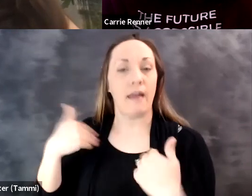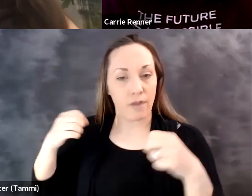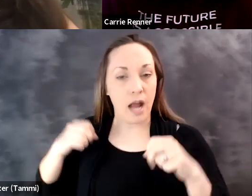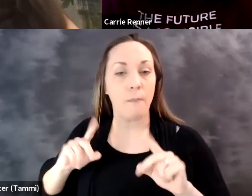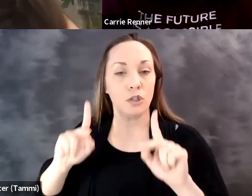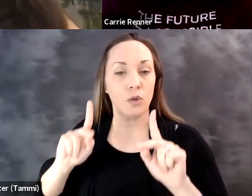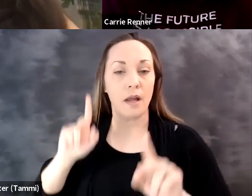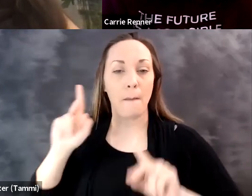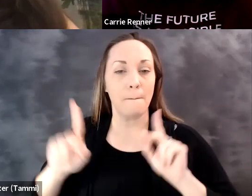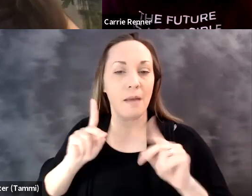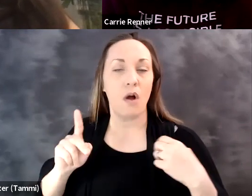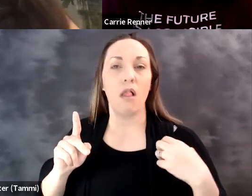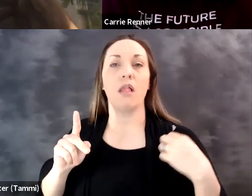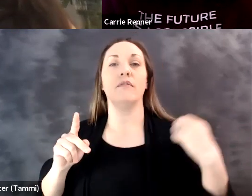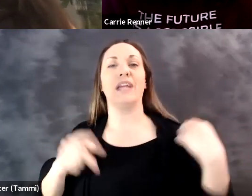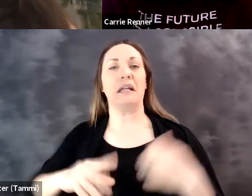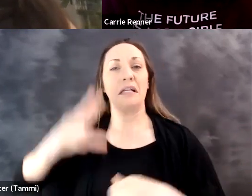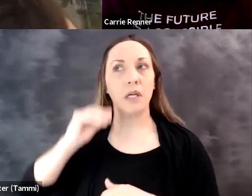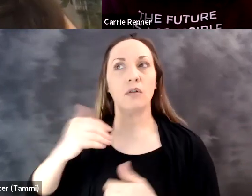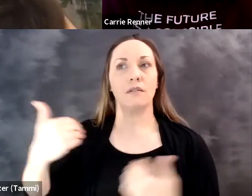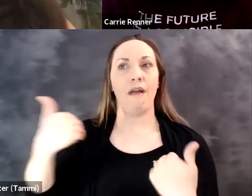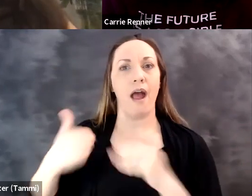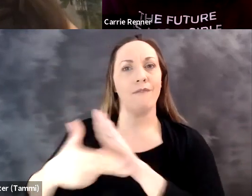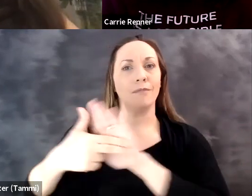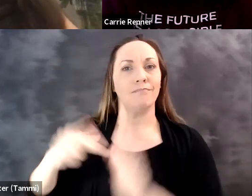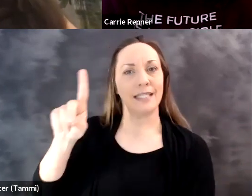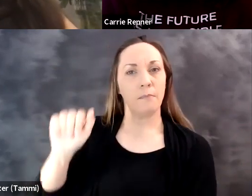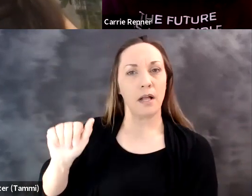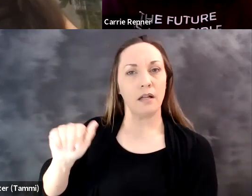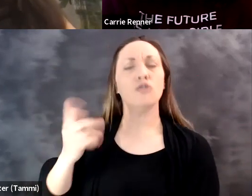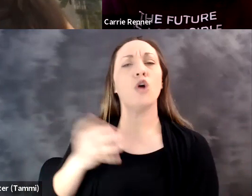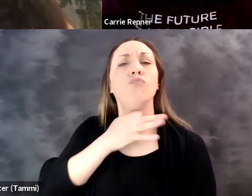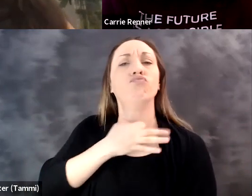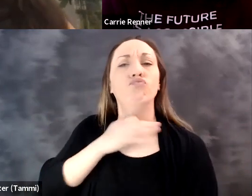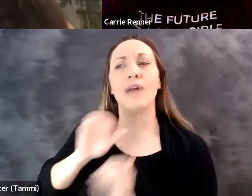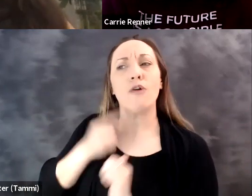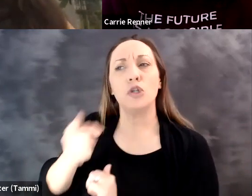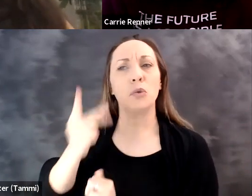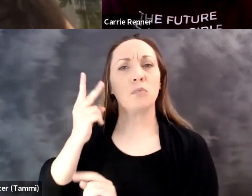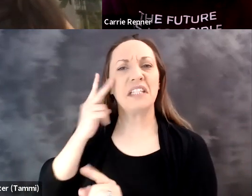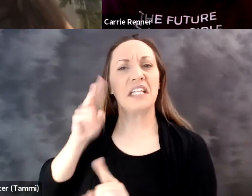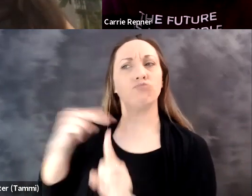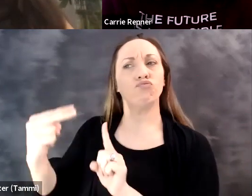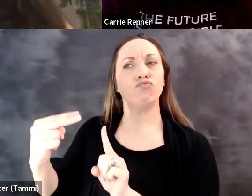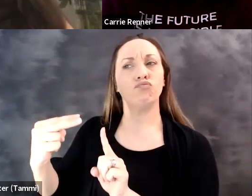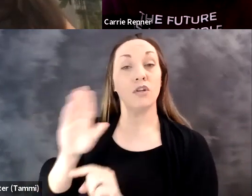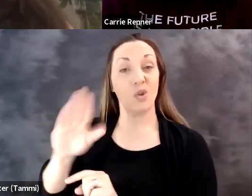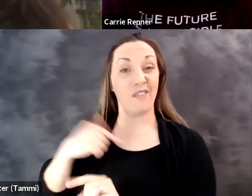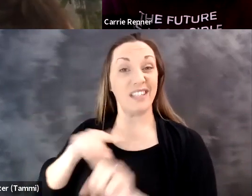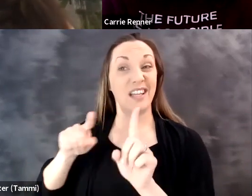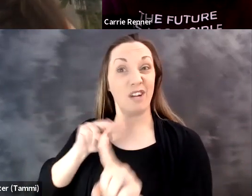businesses are reacting to work from home and how there's an opportunity but also a challenge for people with disabilities. So how do you see it?